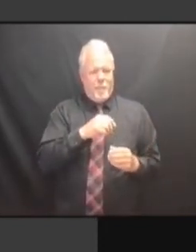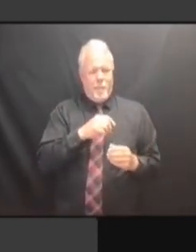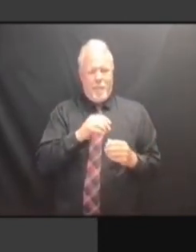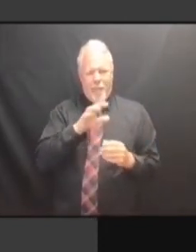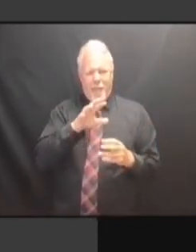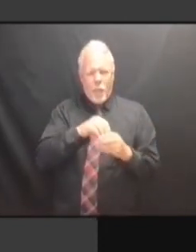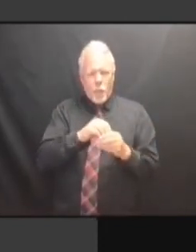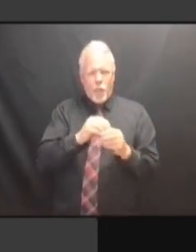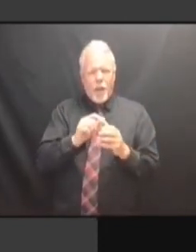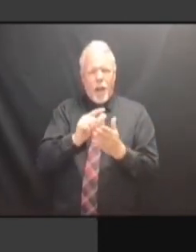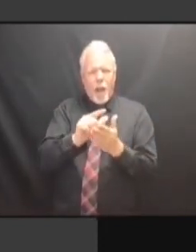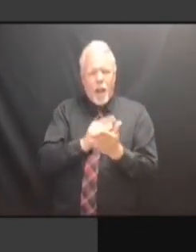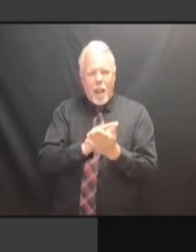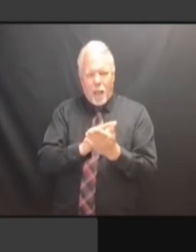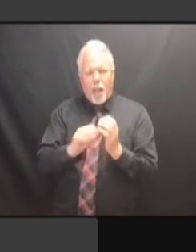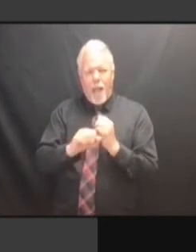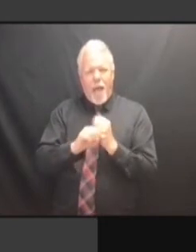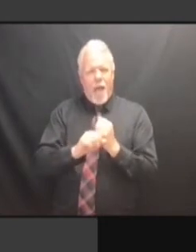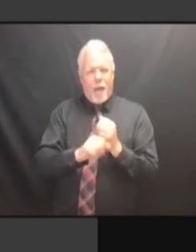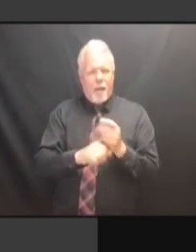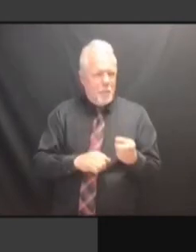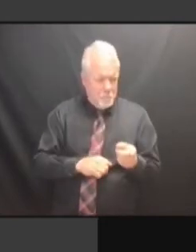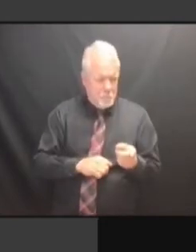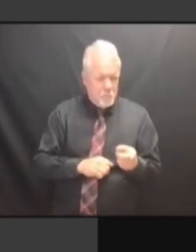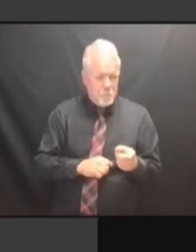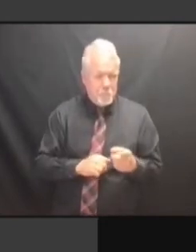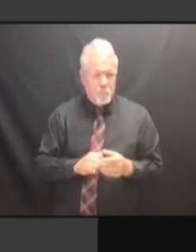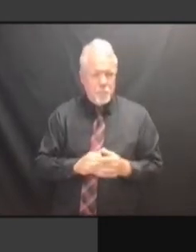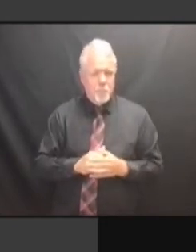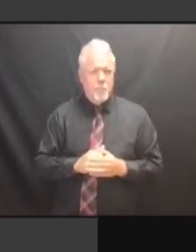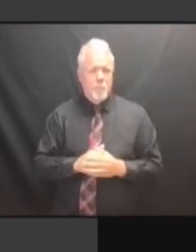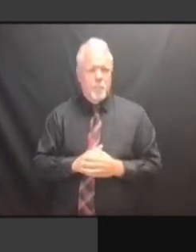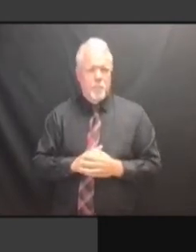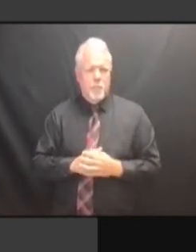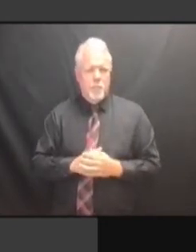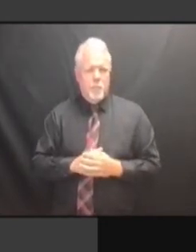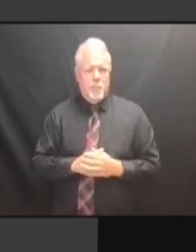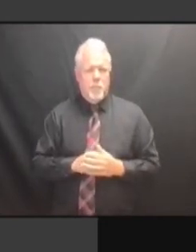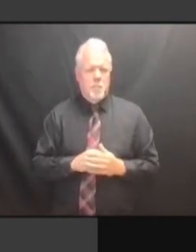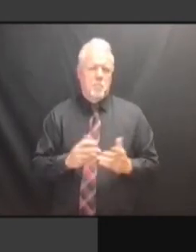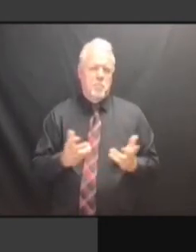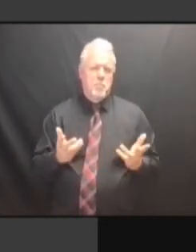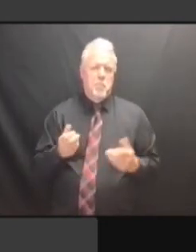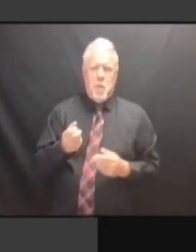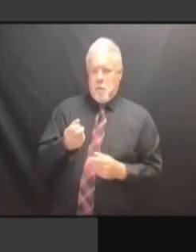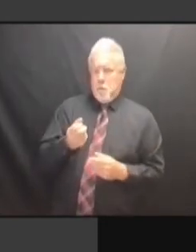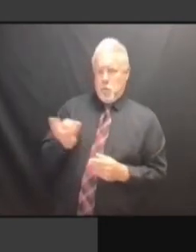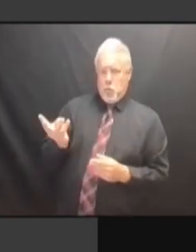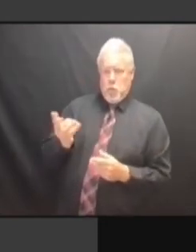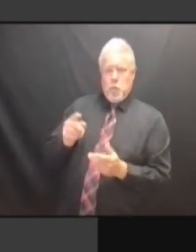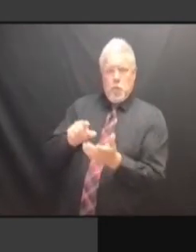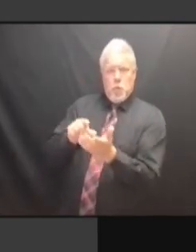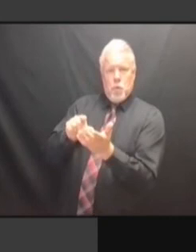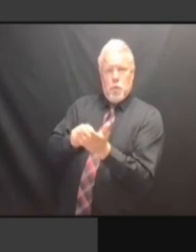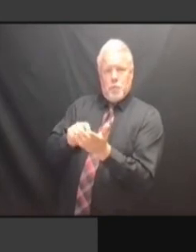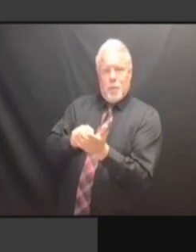PUBLICATION. MOST OF THEM DO, IF THEY HAVE PUBLICATION. MOST OF THEM DO, IF THEY HAVE AN MOST OF THEM DO, IF THEY HAVE AN MOST OF THEM DO, IF THEY HAVE AN ONLINE MOST OF THEM DO, IF THEY HAVE AN ONLINE VERSION. ONLINE VERSION. ONLINE VERSION. IT ONLINE VERSION. IT WAS ONLINE VERSION. IT WAS ABOUT ONLINE VERSION. IT WAS ABOUT $90 ONLINE VERSION. IT WAS ABOUT $90 TOTAL ONLINE VERSION. IT WAS ABOUT $90 TOTAL FOR ONLINE VERSION. IT WAS ABOUT $90 TOTAL FOR ALL IT WAS ABOUT $90 TOTAL FOR ALL IT WAS ABOUT $90 TOTAL FOR ALL THREE IT WAS ABOUT $90 TOTAL FOR ALL THREE OF IT WAS ABOUT $90 TOTAL FOR ALL THREE OF THEM. THREE OF THEM. THREE OF THEM. IT THREE OF THEM. IT WAS THREE OF THEM. IT WAS LIKE THREE OF THEM. IT WAS LIKE THE THREE OF THEM. IT WAS LIKE THE HAMILTON THREE OF THEM. IT WAS LIKE THE HAMILTON COUNTY IT WAS LIKE THE HAMILTON COUNTY IT WAS LIKE THE HAMILTON COUNTY EXPRESS, IT WAS LIKE THE HAMILTON COUNTY EXPRESS, THE IT WAS LIKE THE HAMILTON COUNTY EXPRESS, THE STATEN